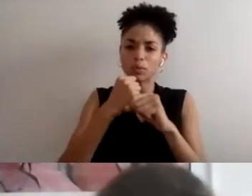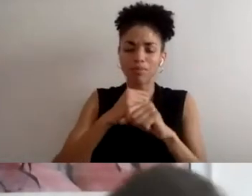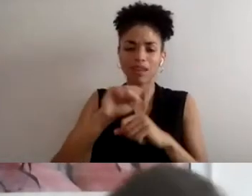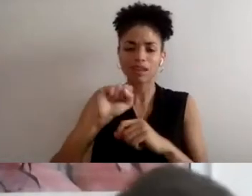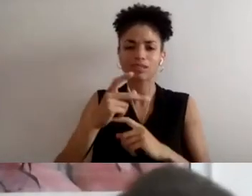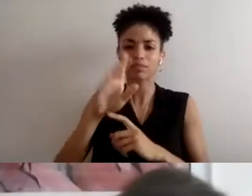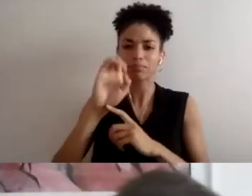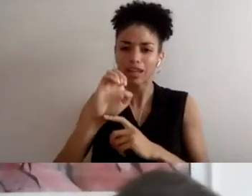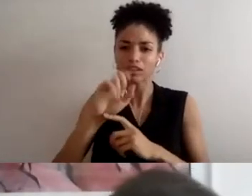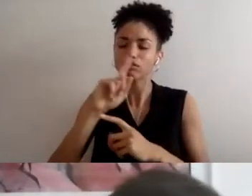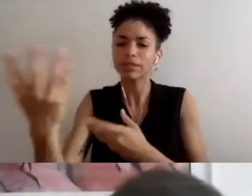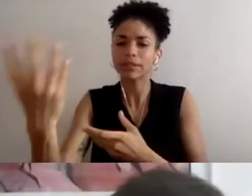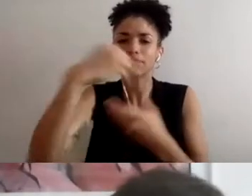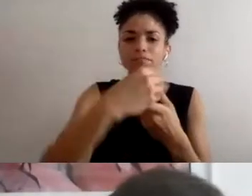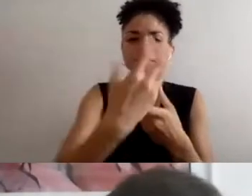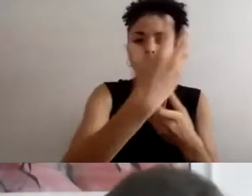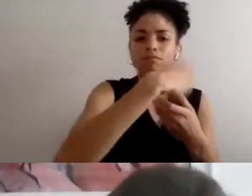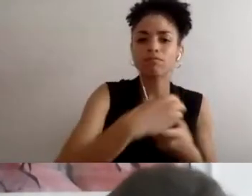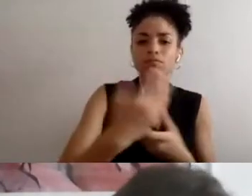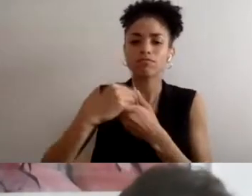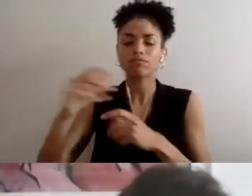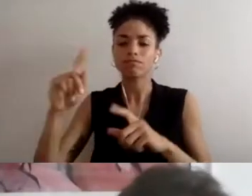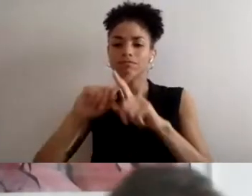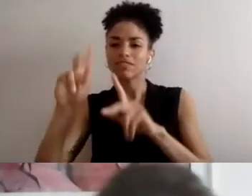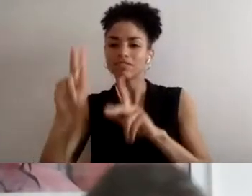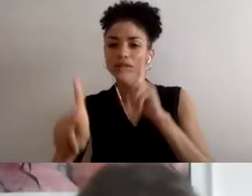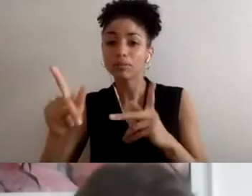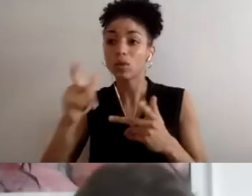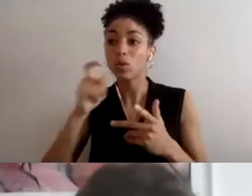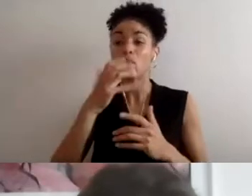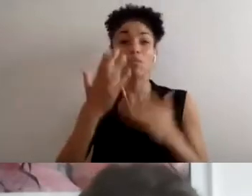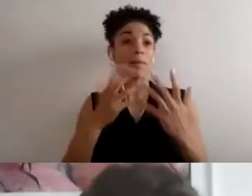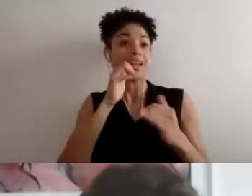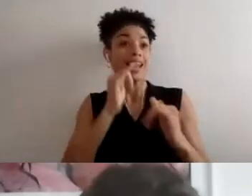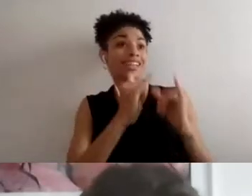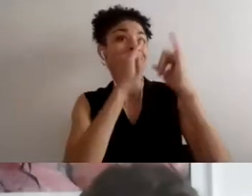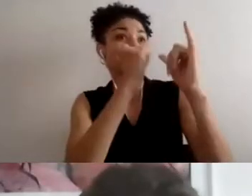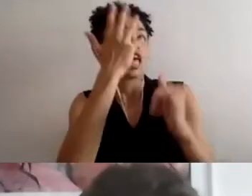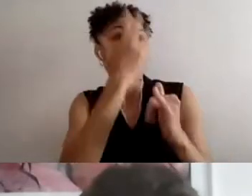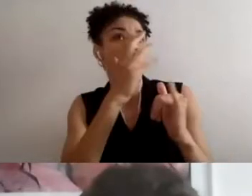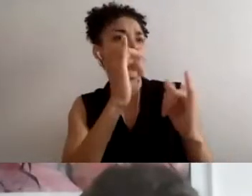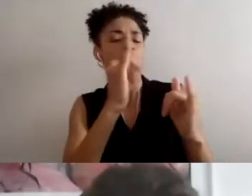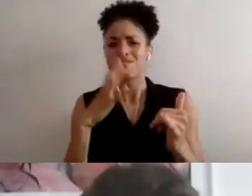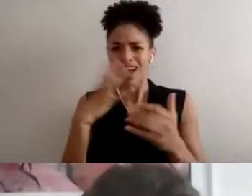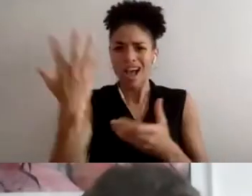who do or do not look like us. I was thinking about this and wondering whether or not